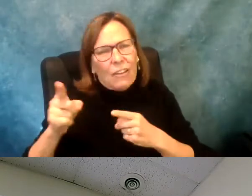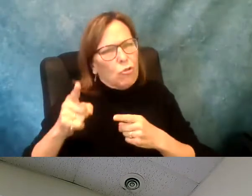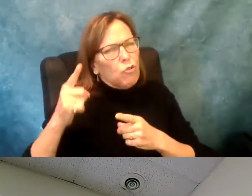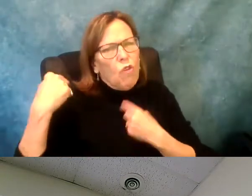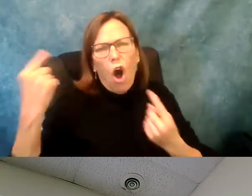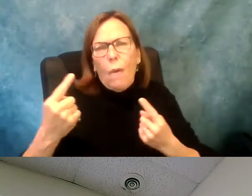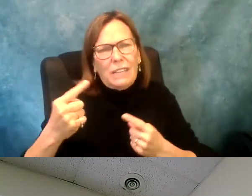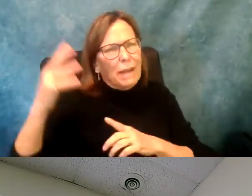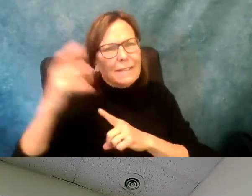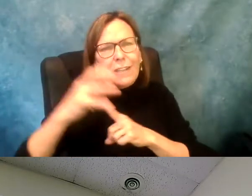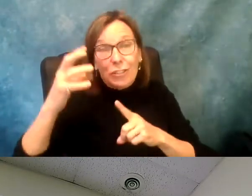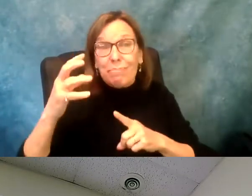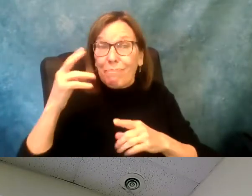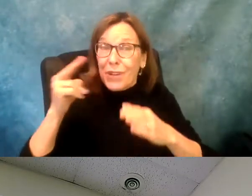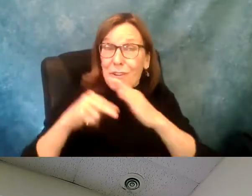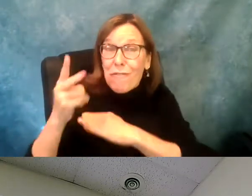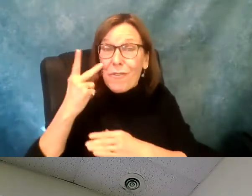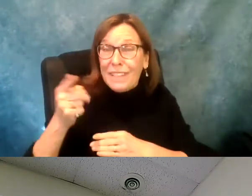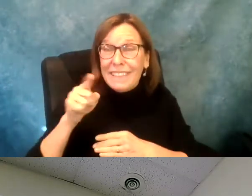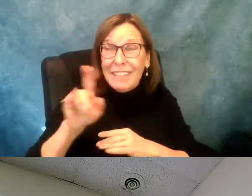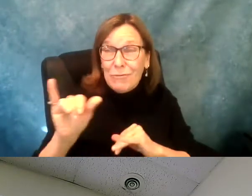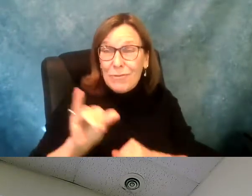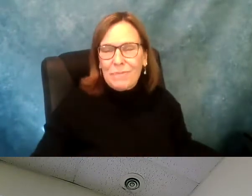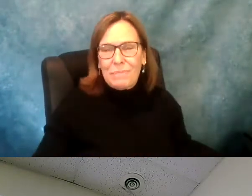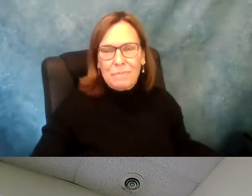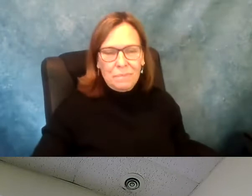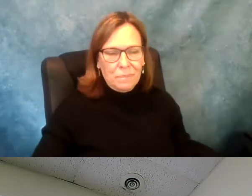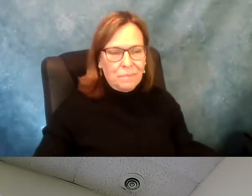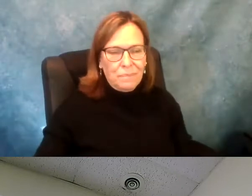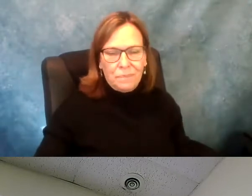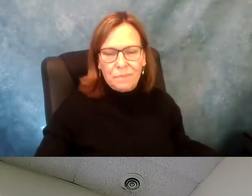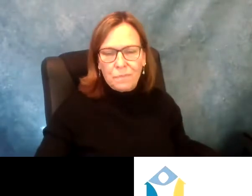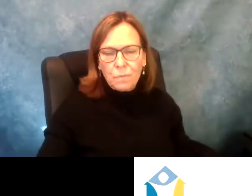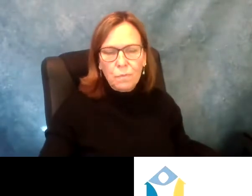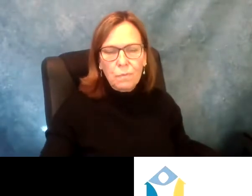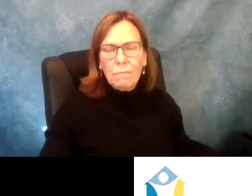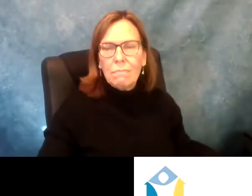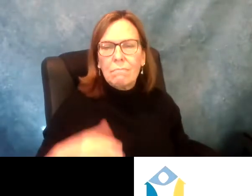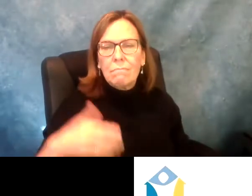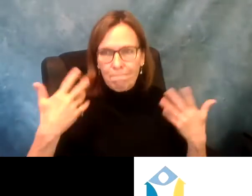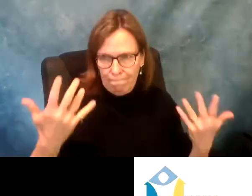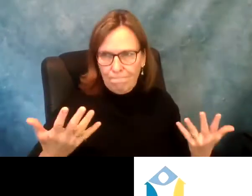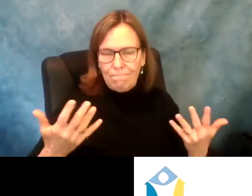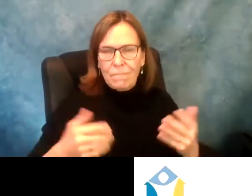forward to seeing you up in Albany soon. Thank you. » BRYAN: Thank you, Senator. Thank you for being a great